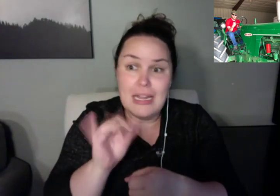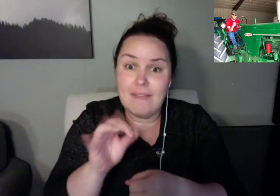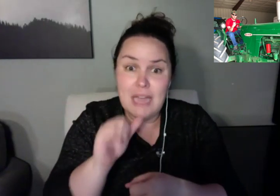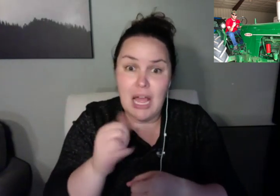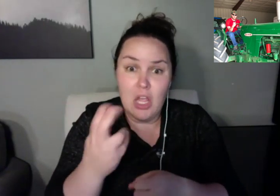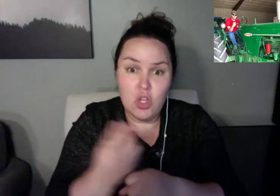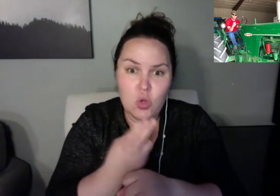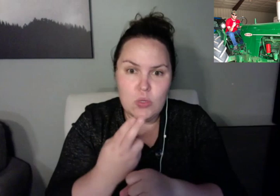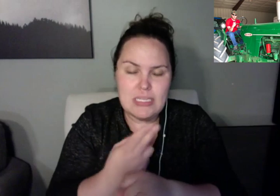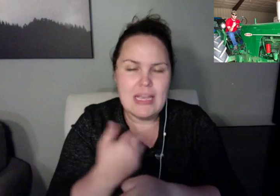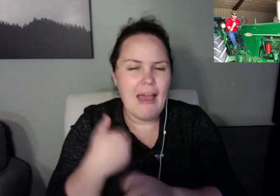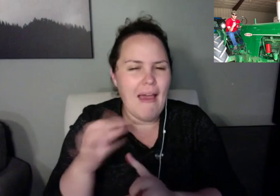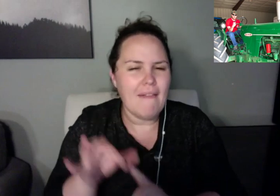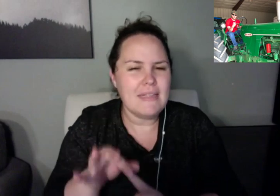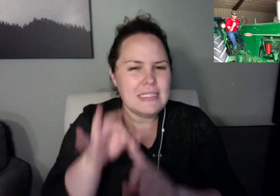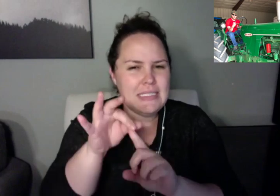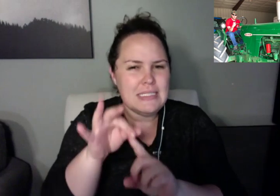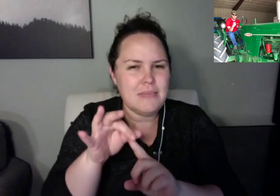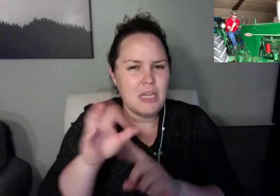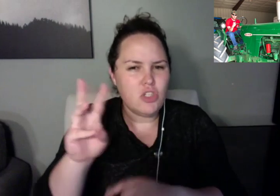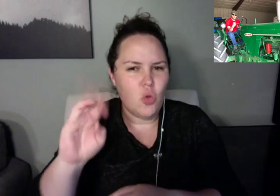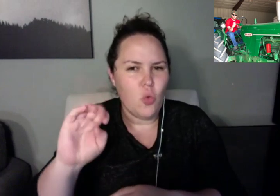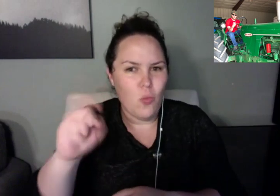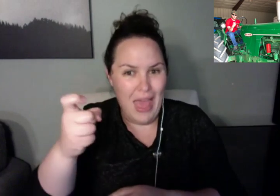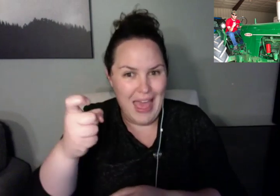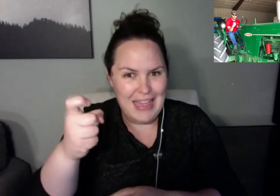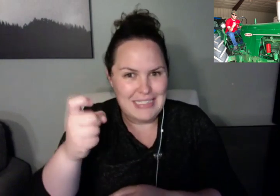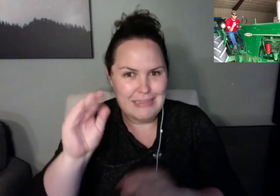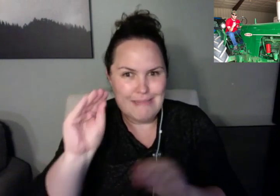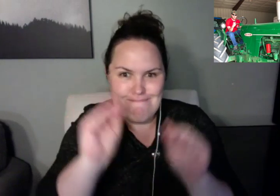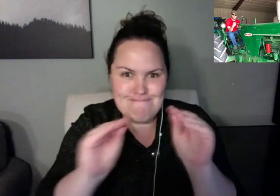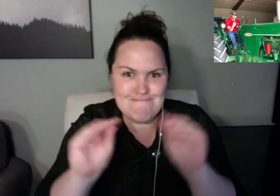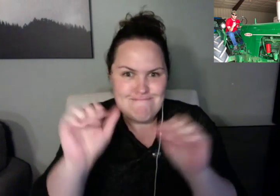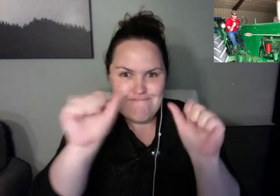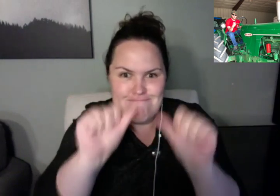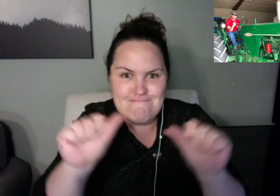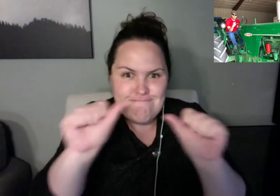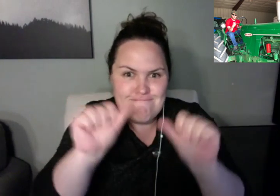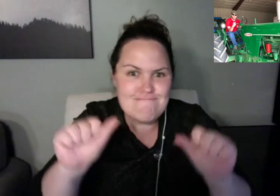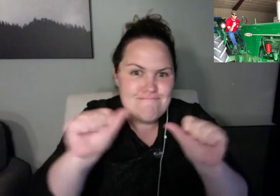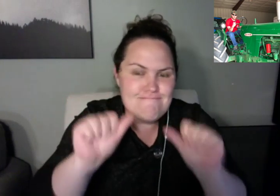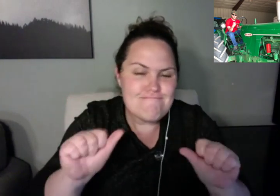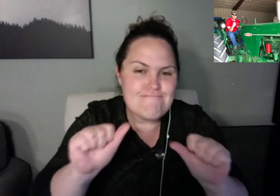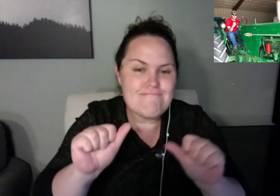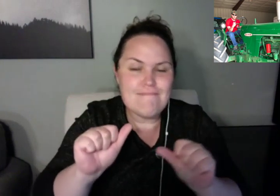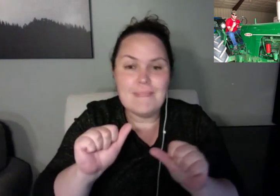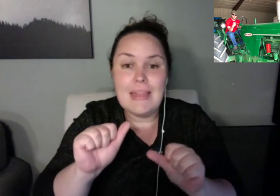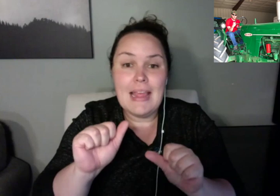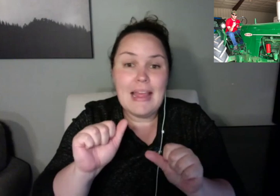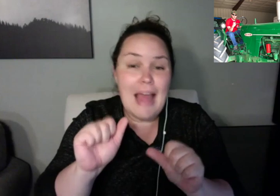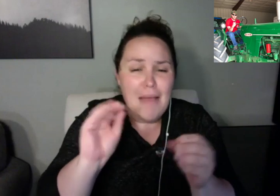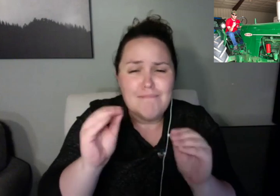Tyler: No, where Nebraska and Iowa meet on the Missouri River. It would be like Council